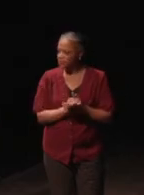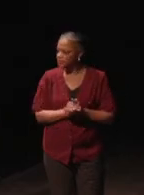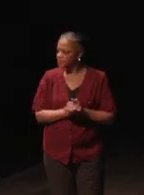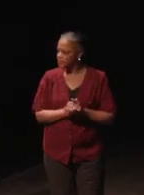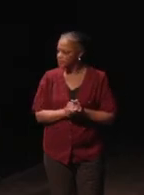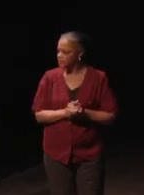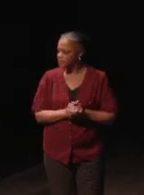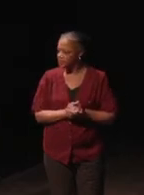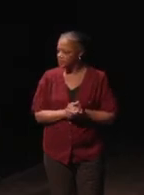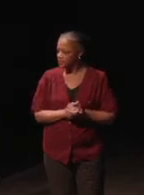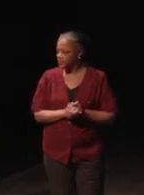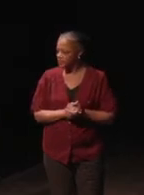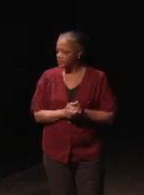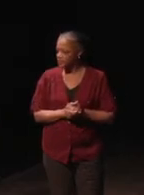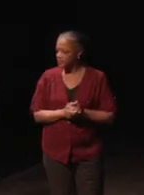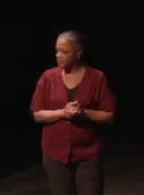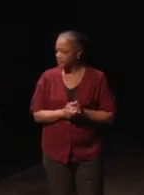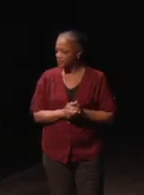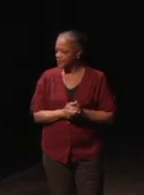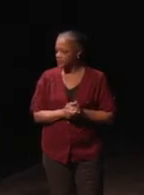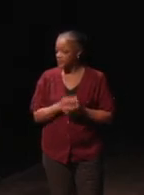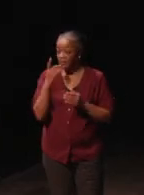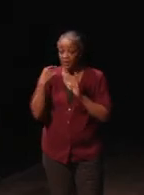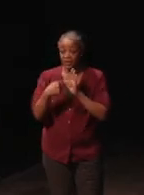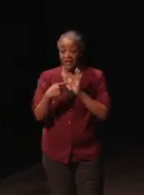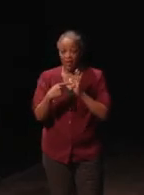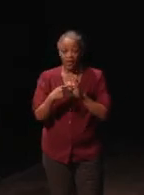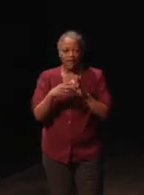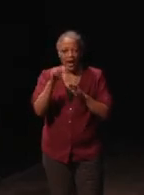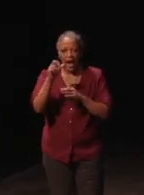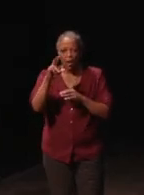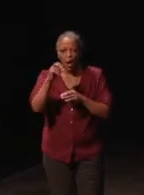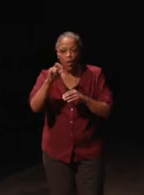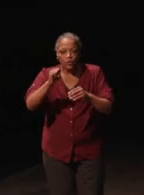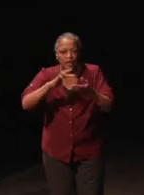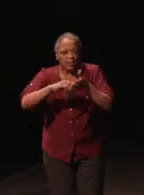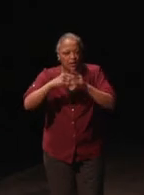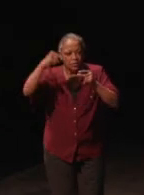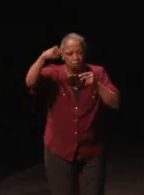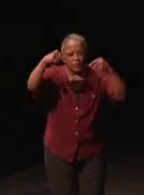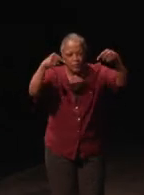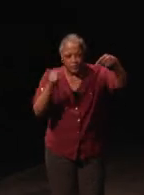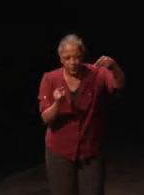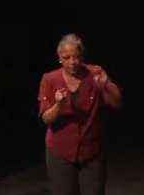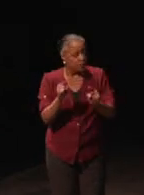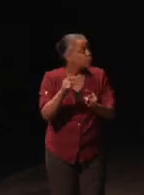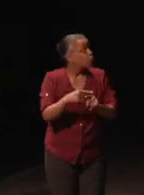So, here's an example of those arrows I was talking about. And I'm like, the red one is effected,